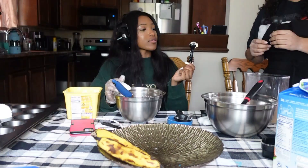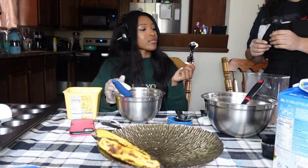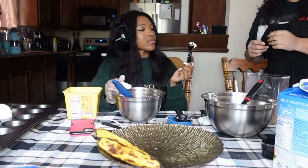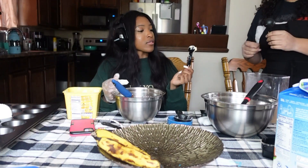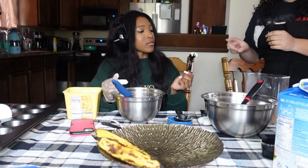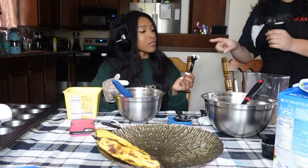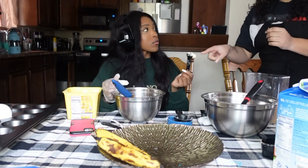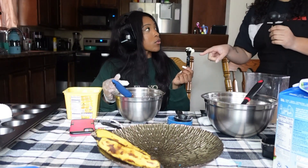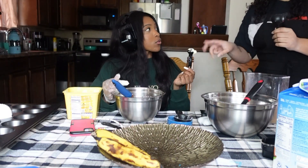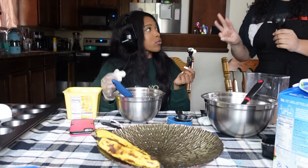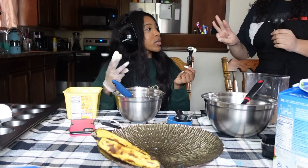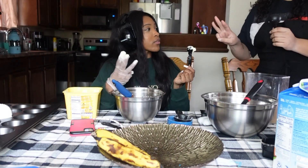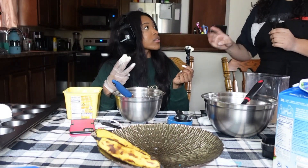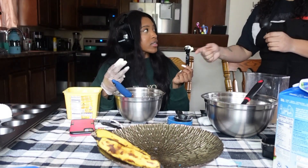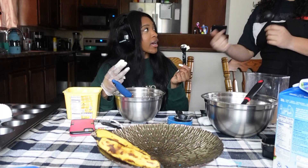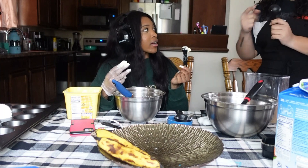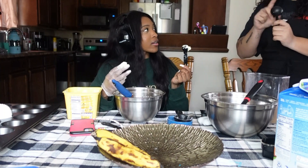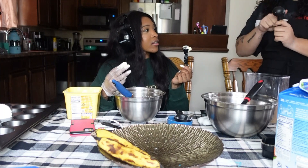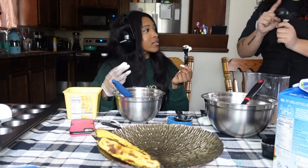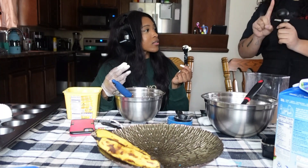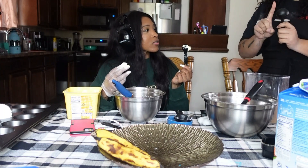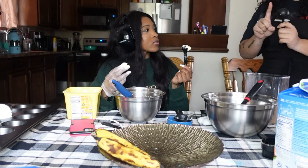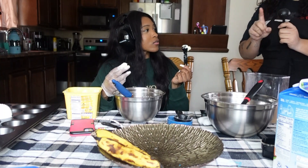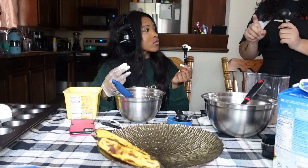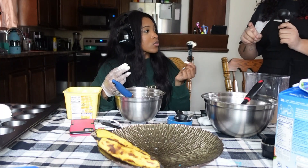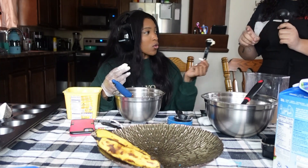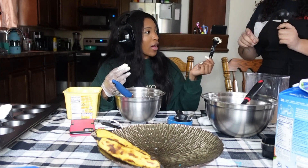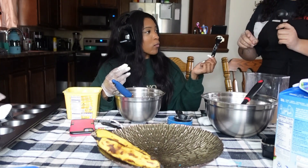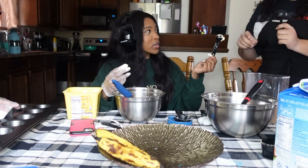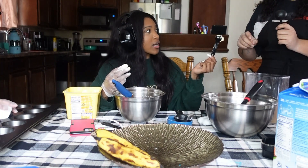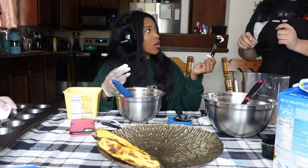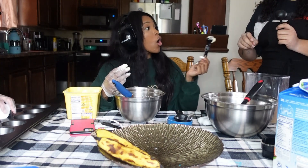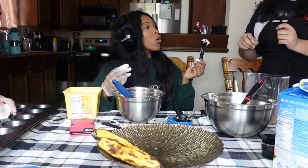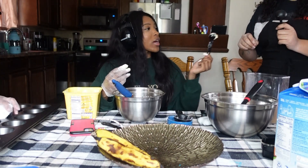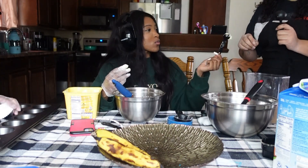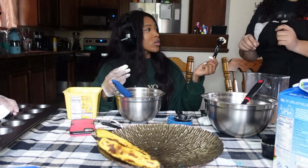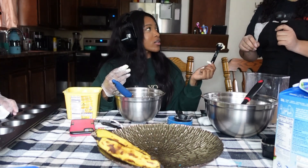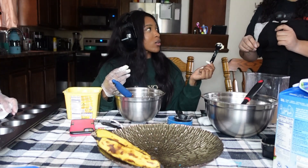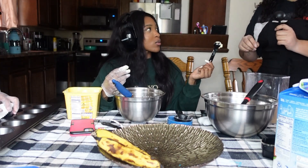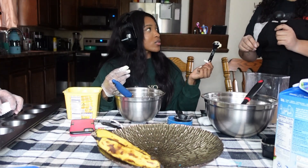it must be nice to see each other three of this yeah oh that's one of those